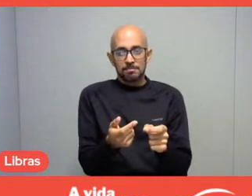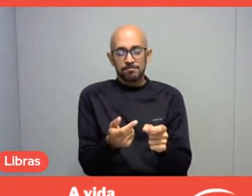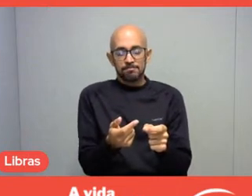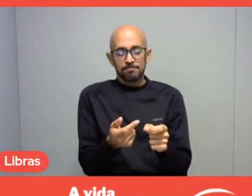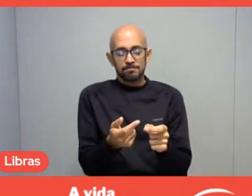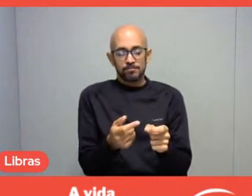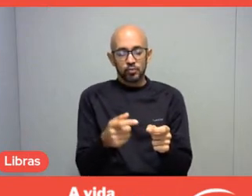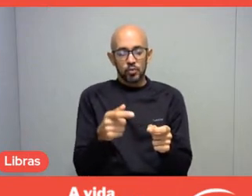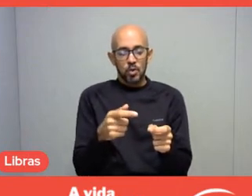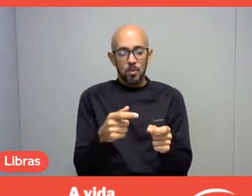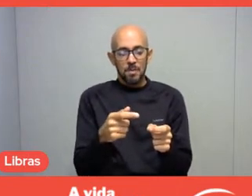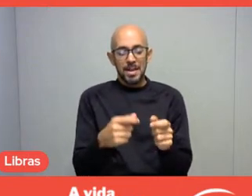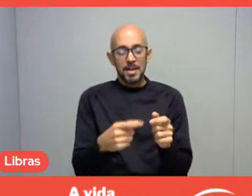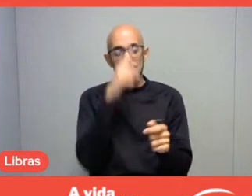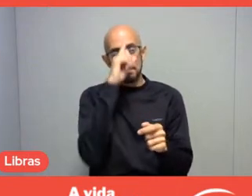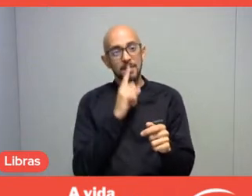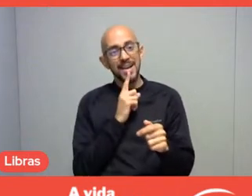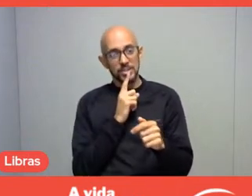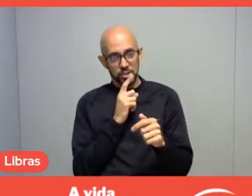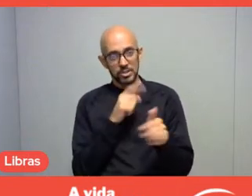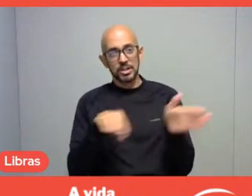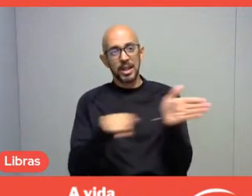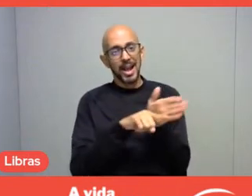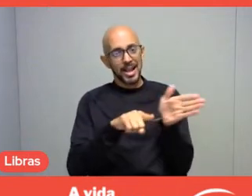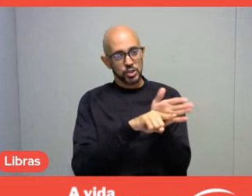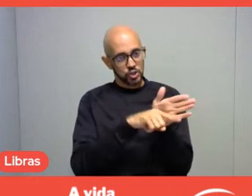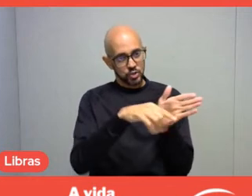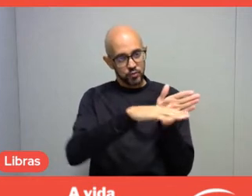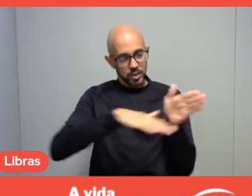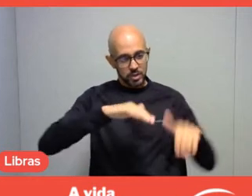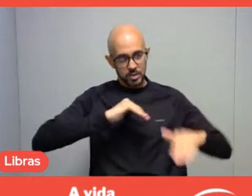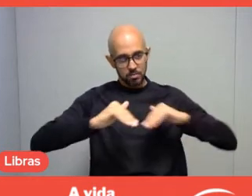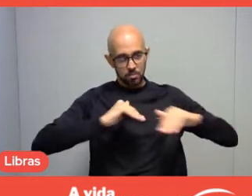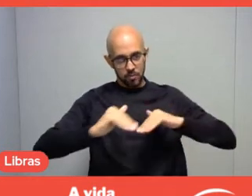And when the media shows the MST,